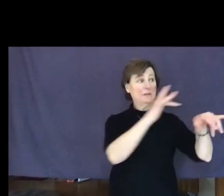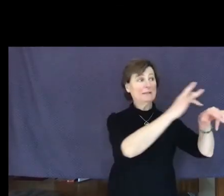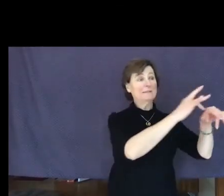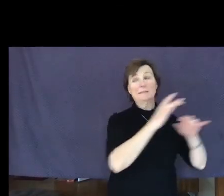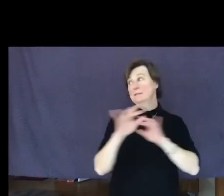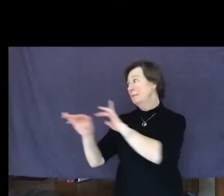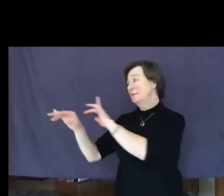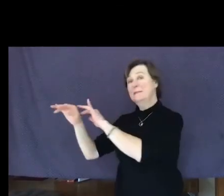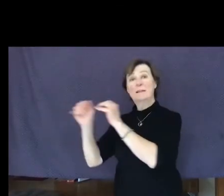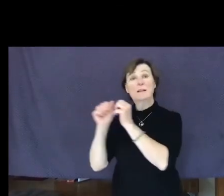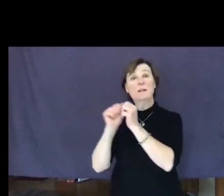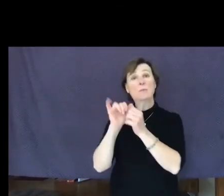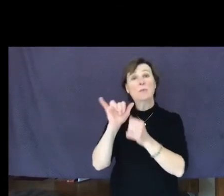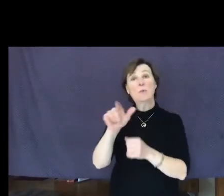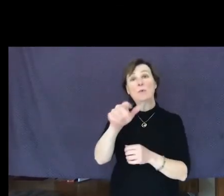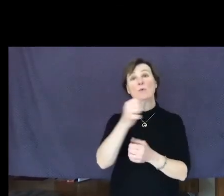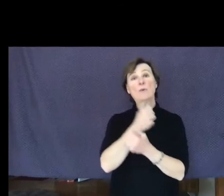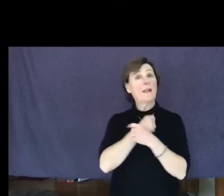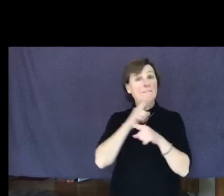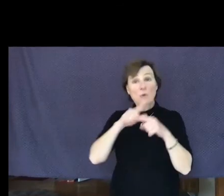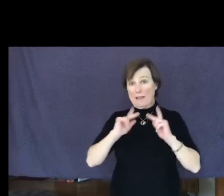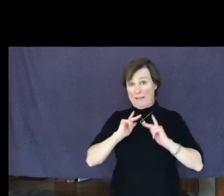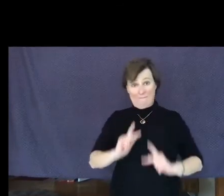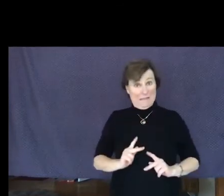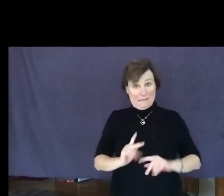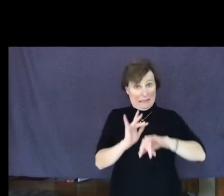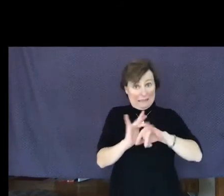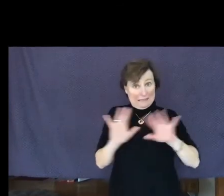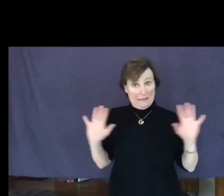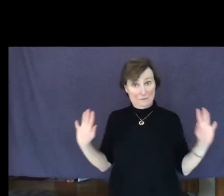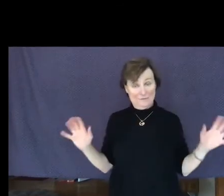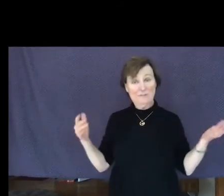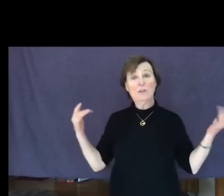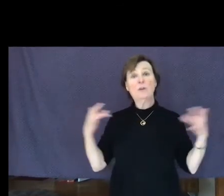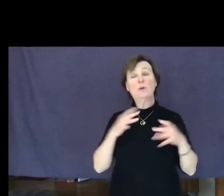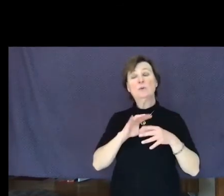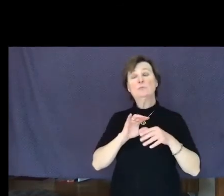If you cannot physically touch them, reach out in your heart.